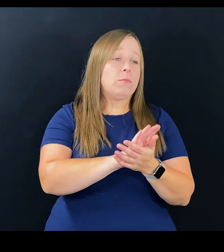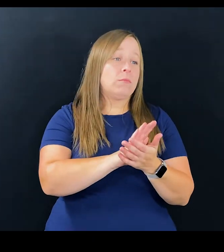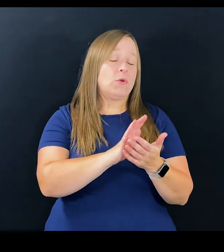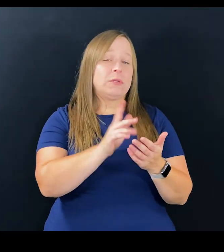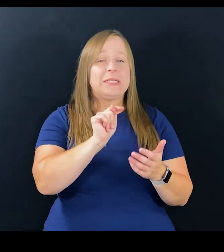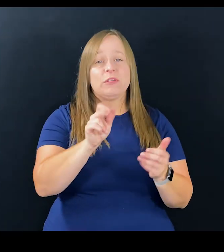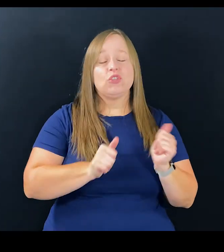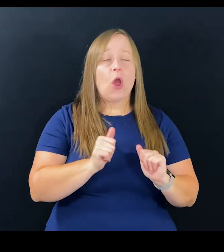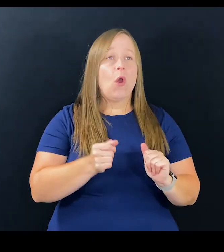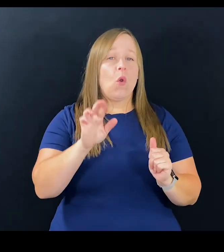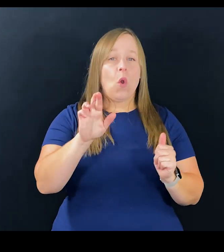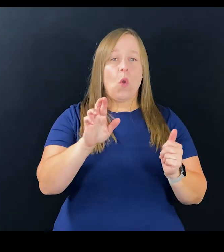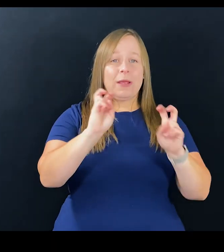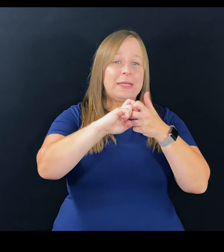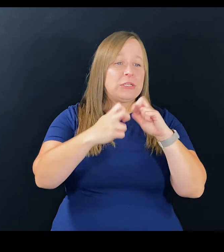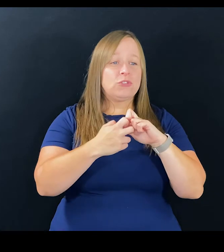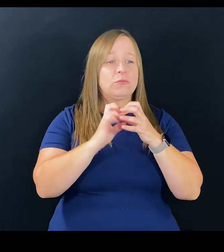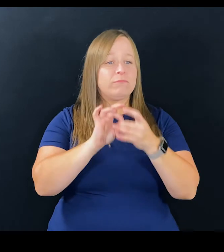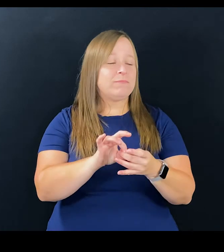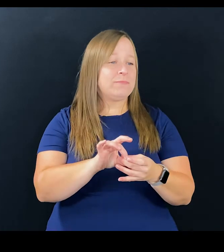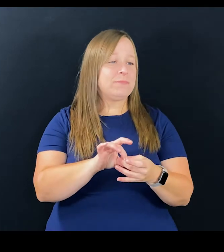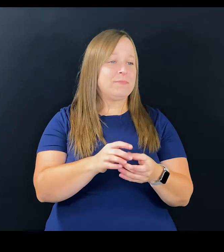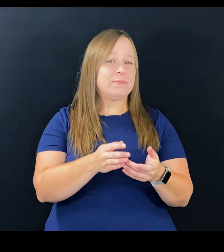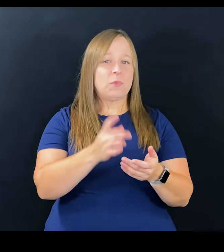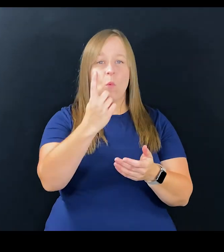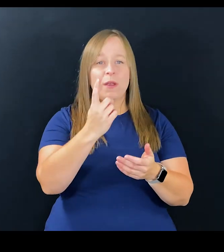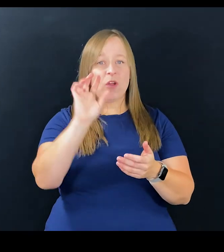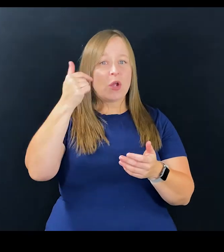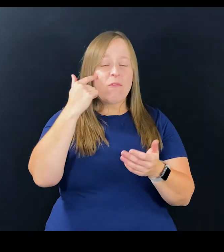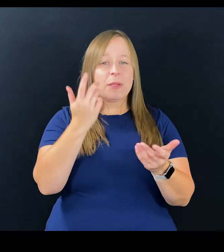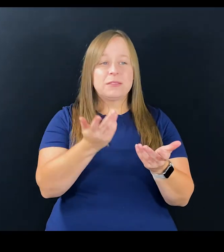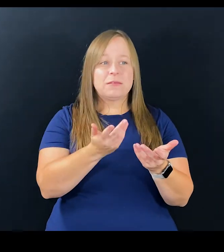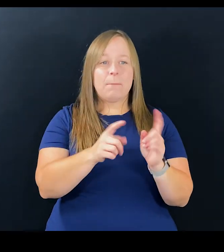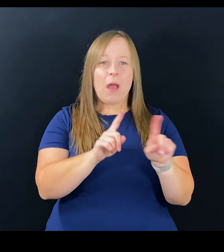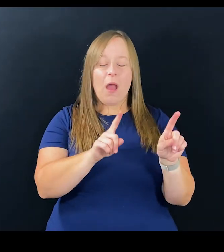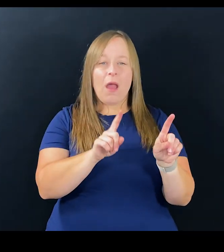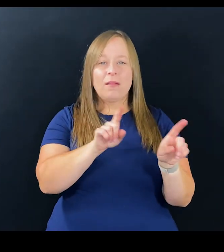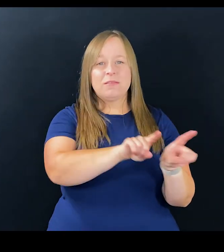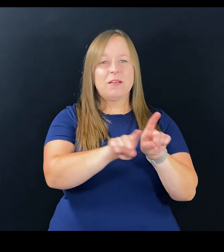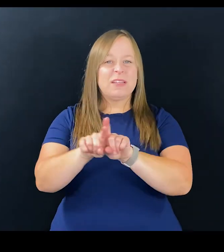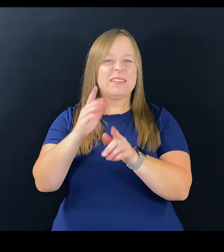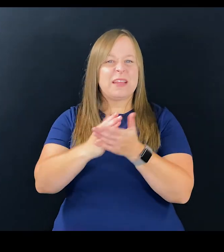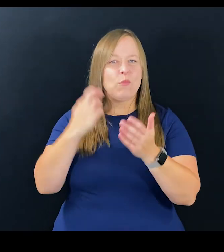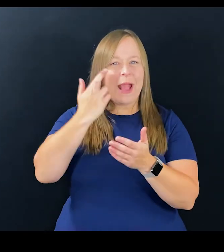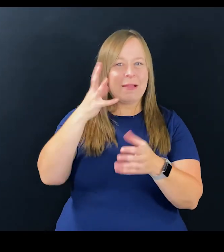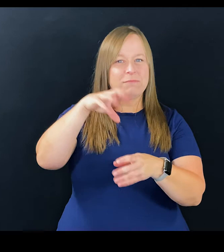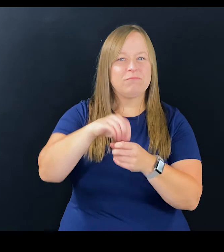it's a feel good movie or TV show or issue, in one of the, our governments, but there also needs to be some